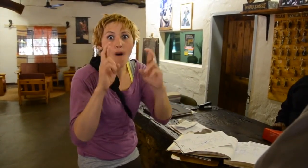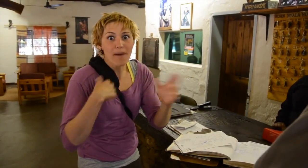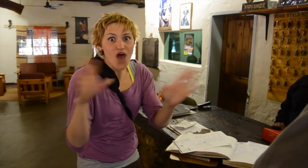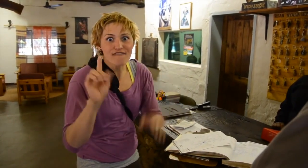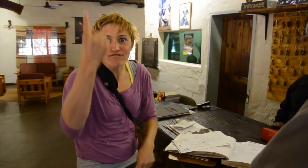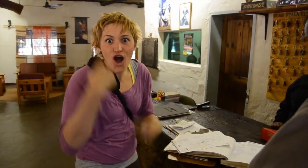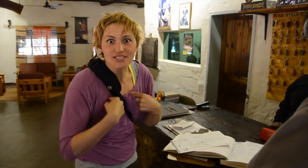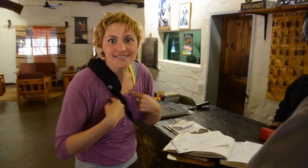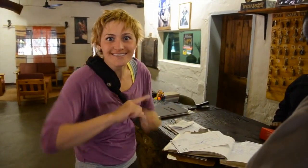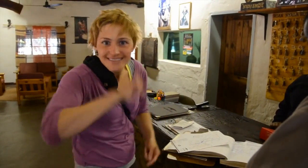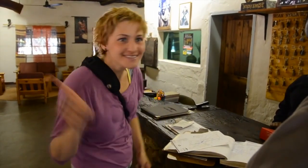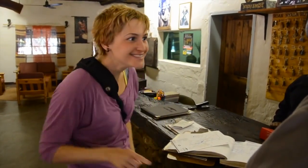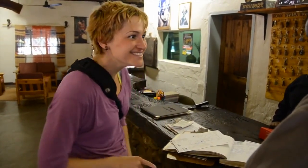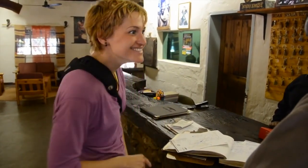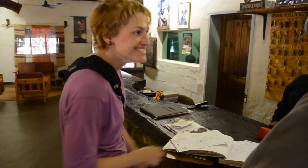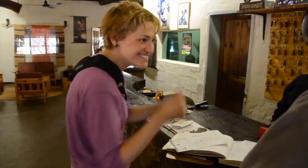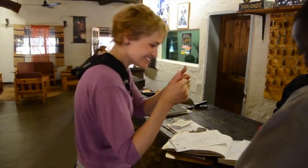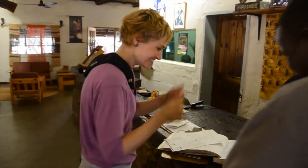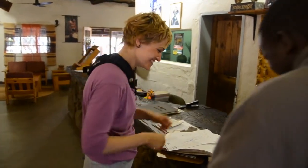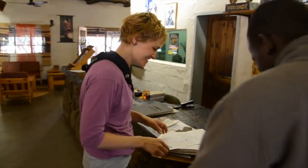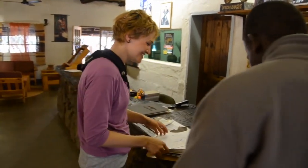said no, and I hope I would not be the first!